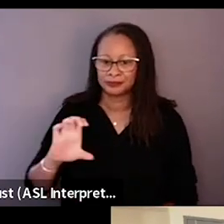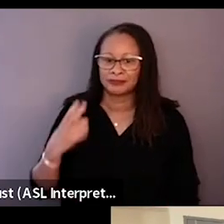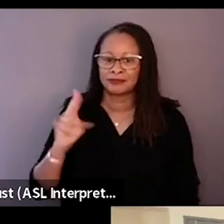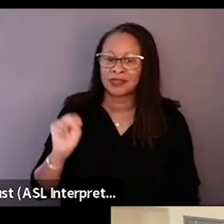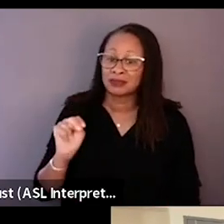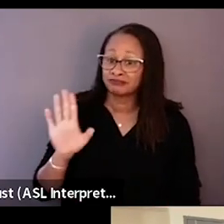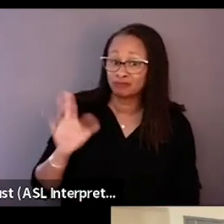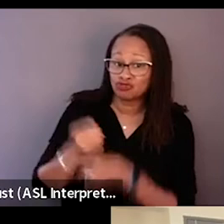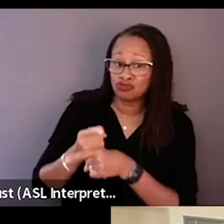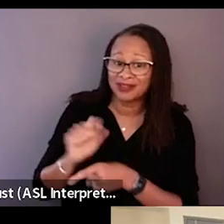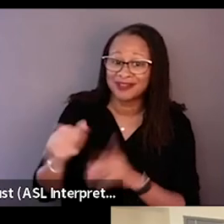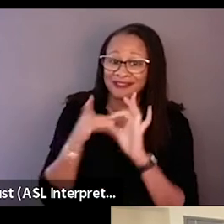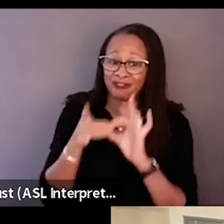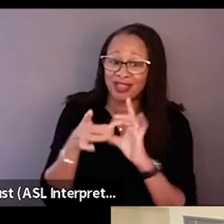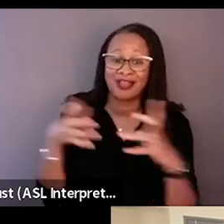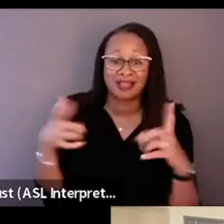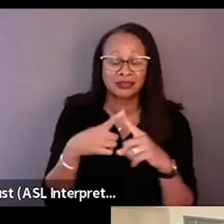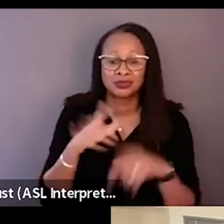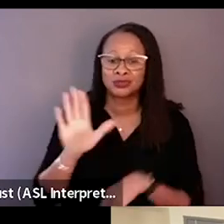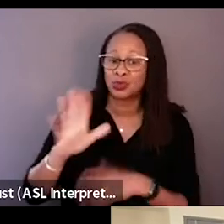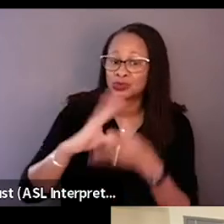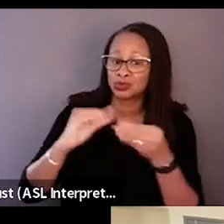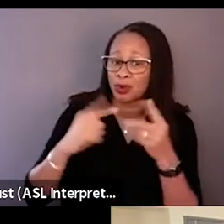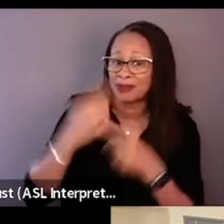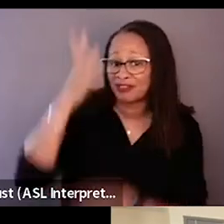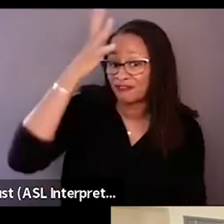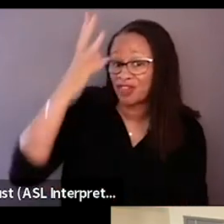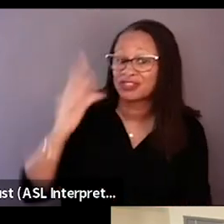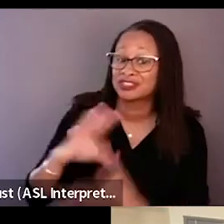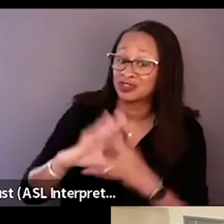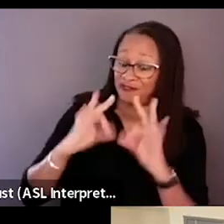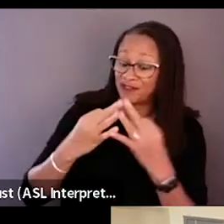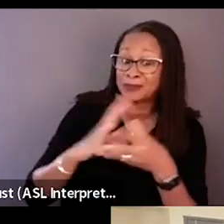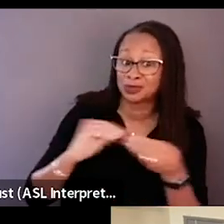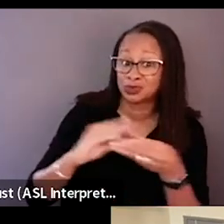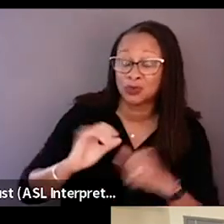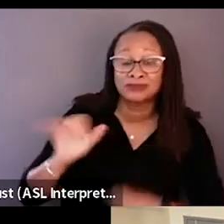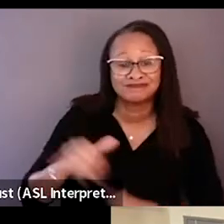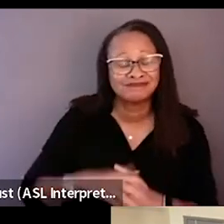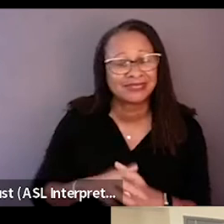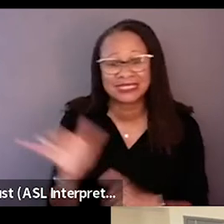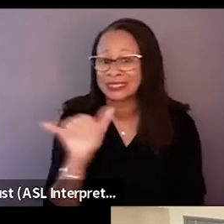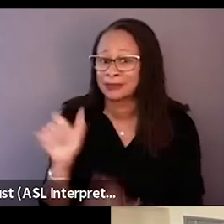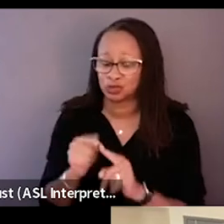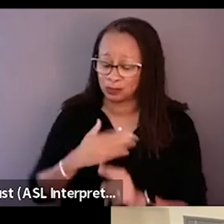I can relate a lot to your story and your family story because it's so similar to my family story.